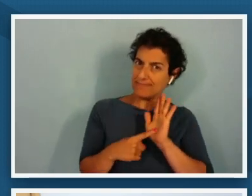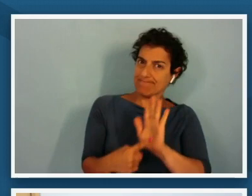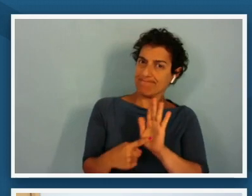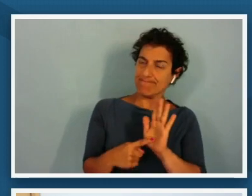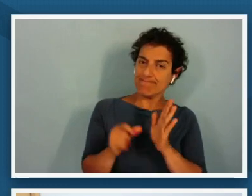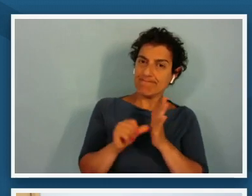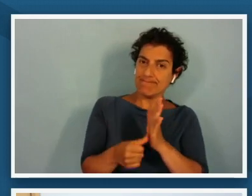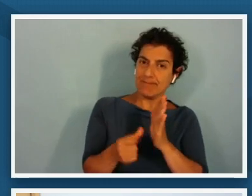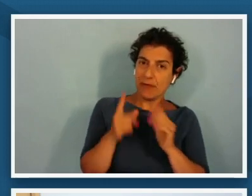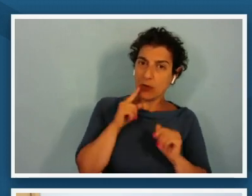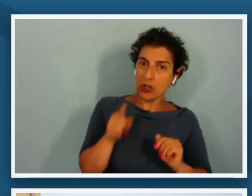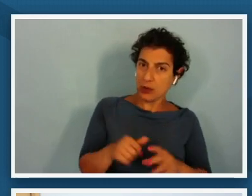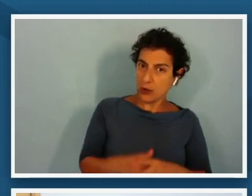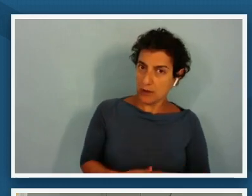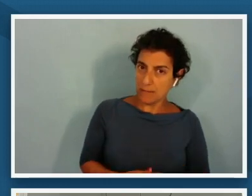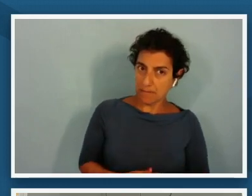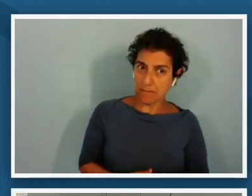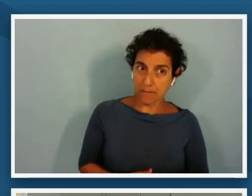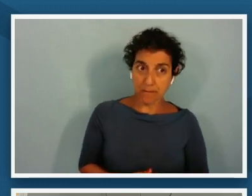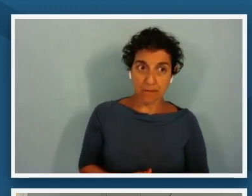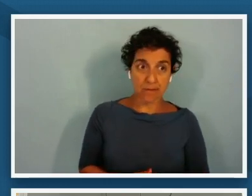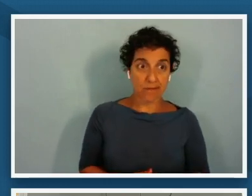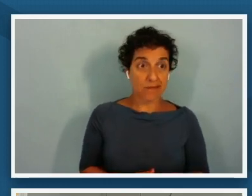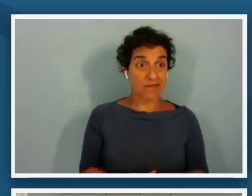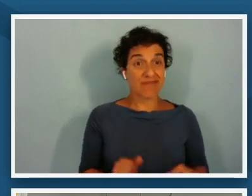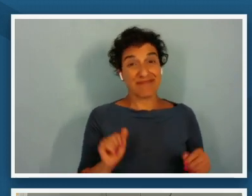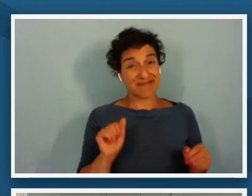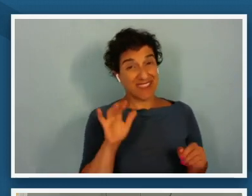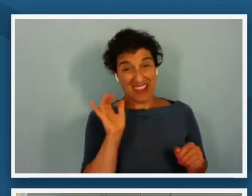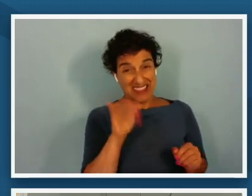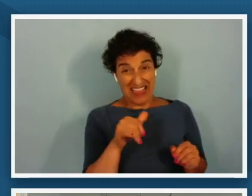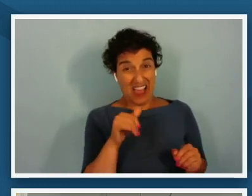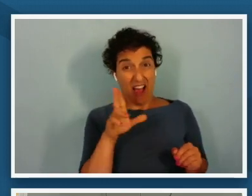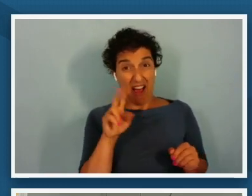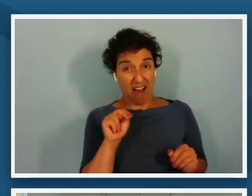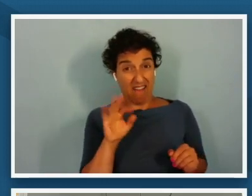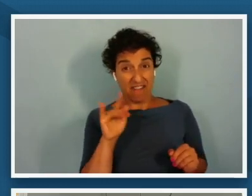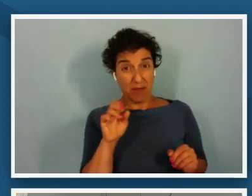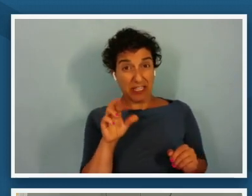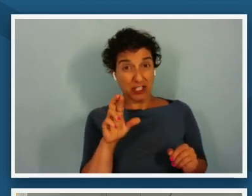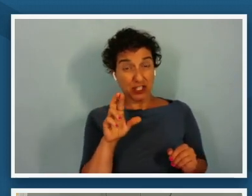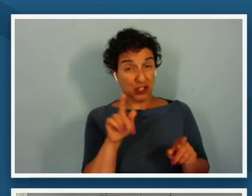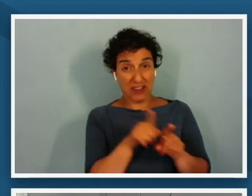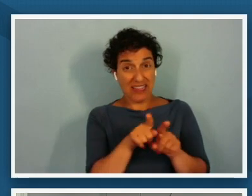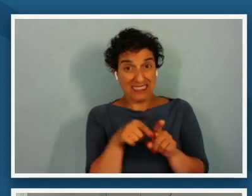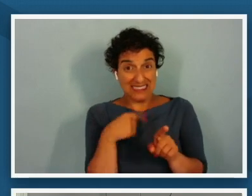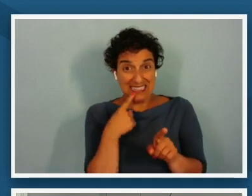um unfamiliar just like i said earlier i